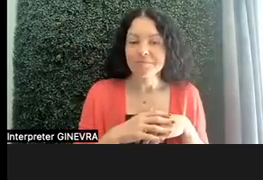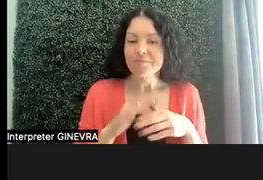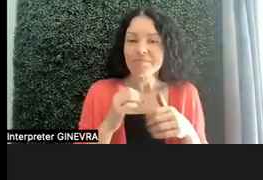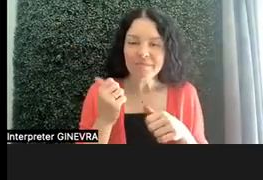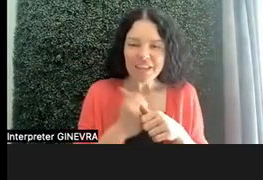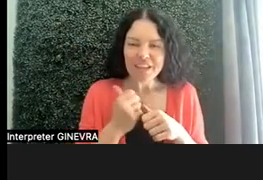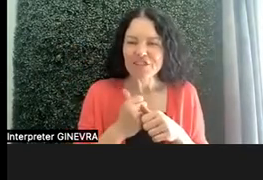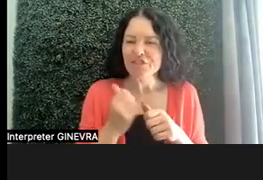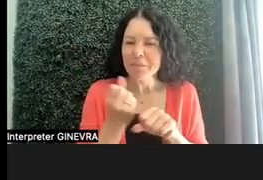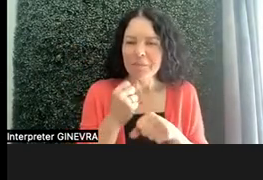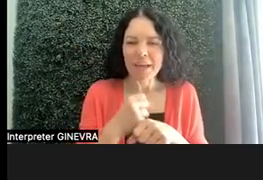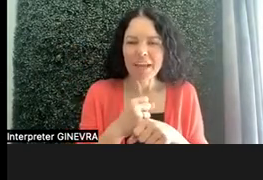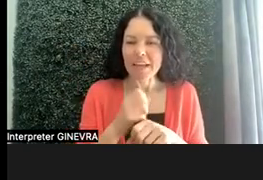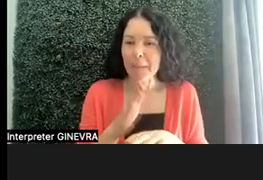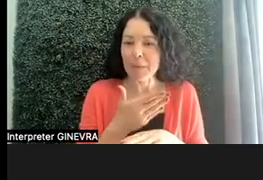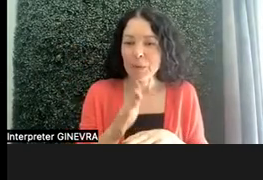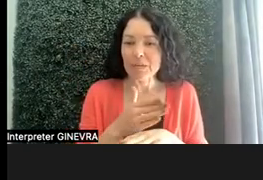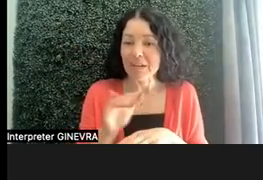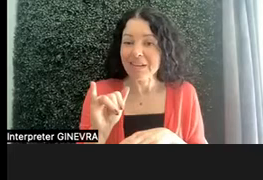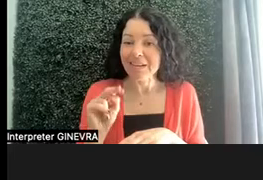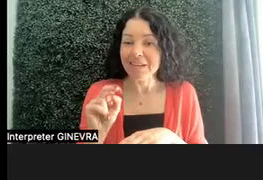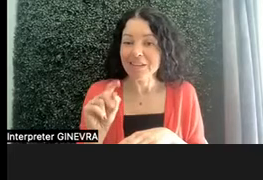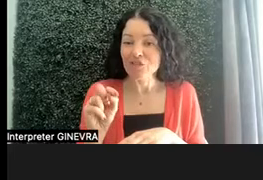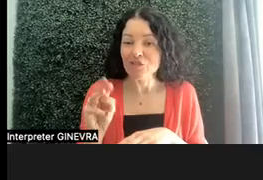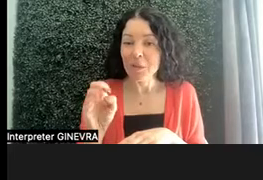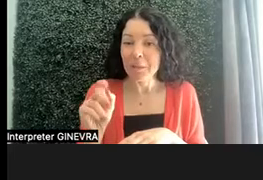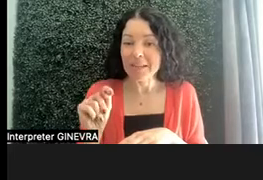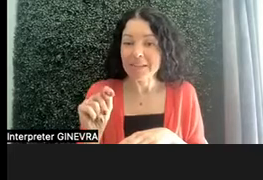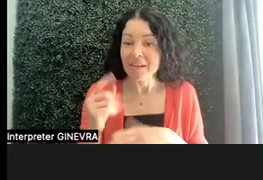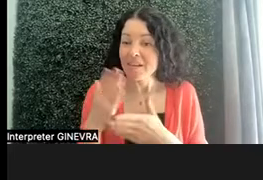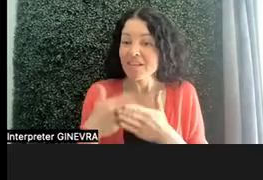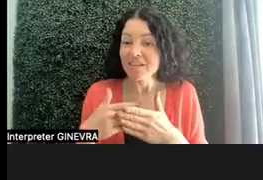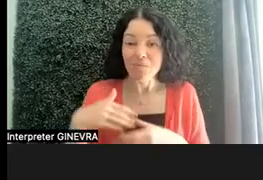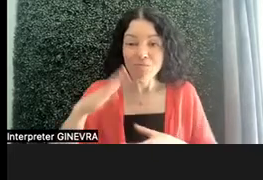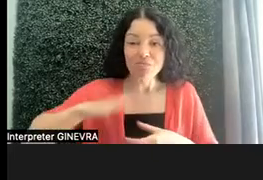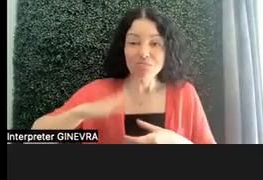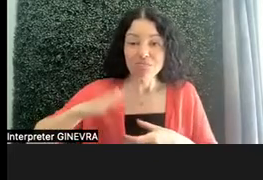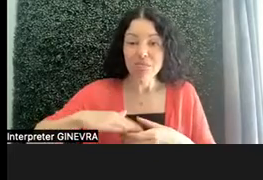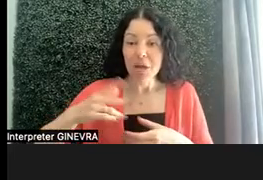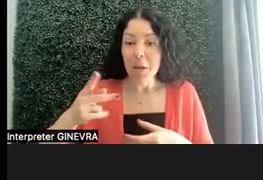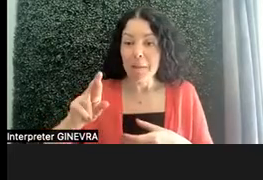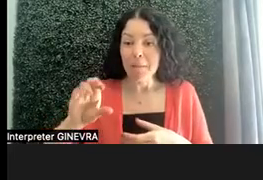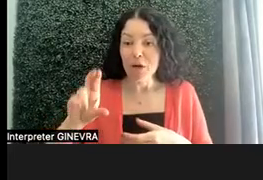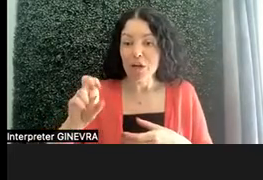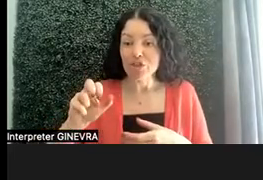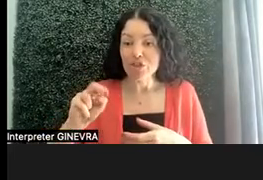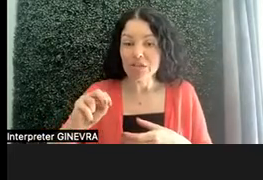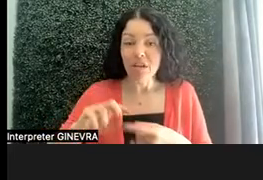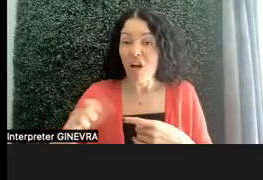So some made percussion instruments. Some people made string instruments, but again, there were no rules really.